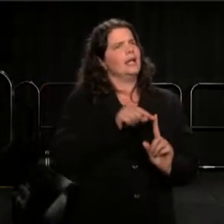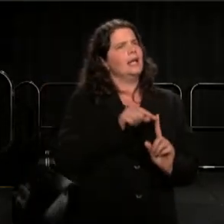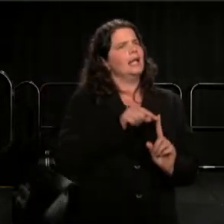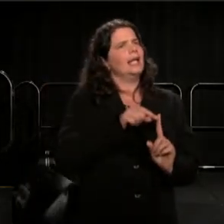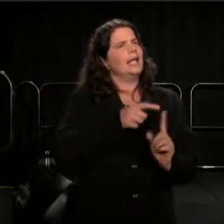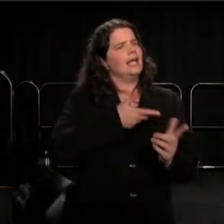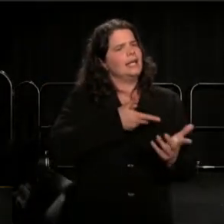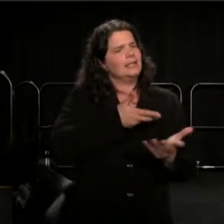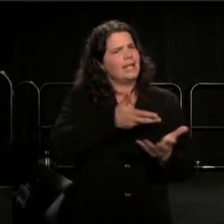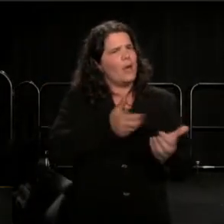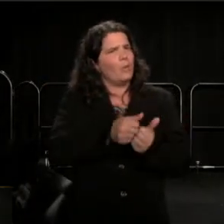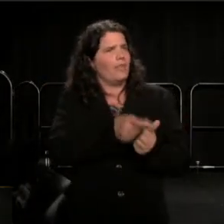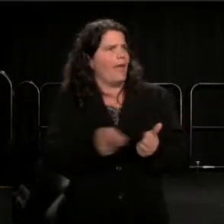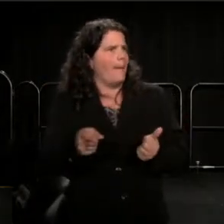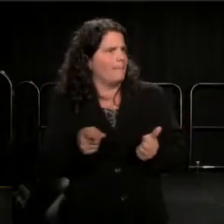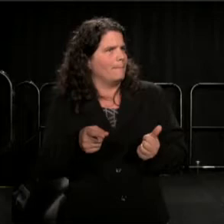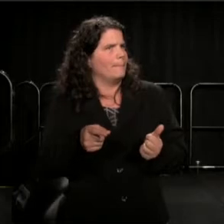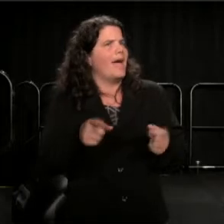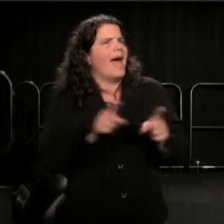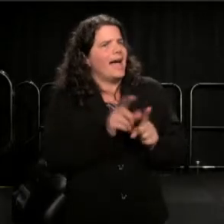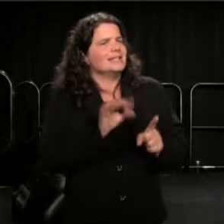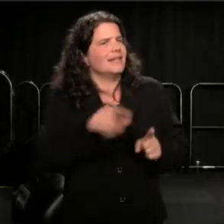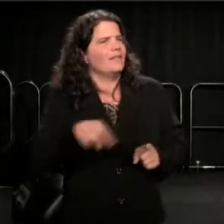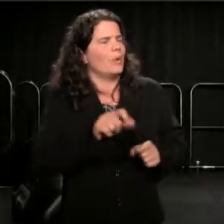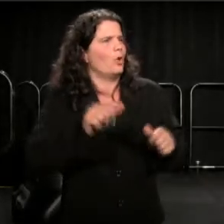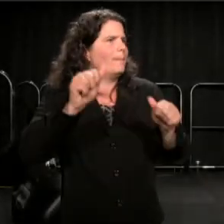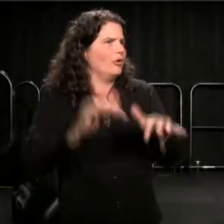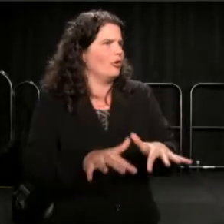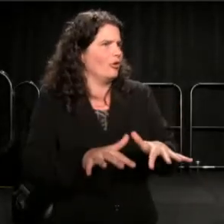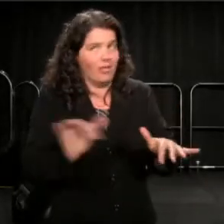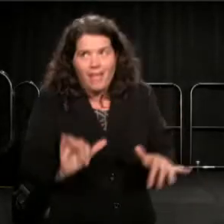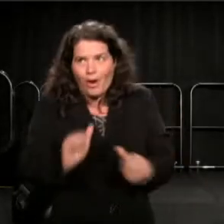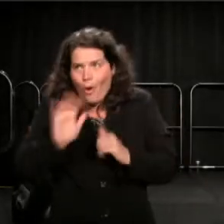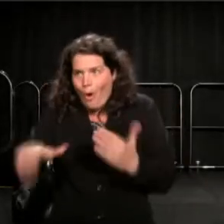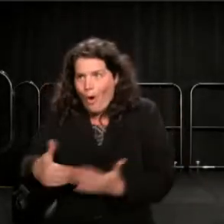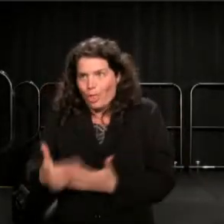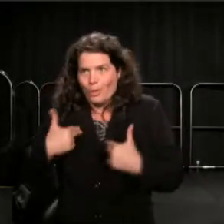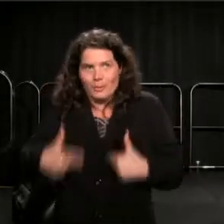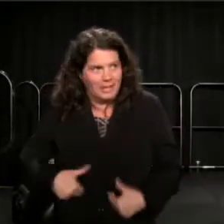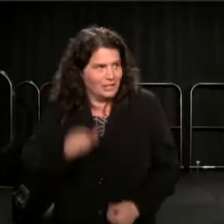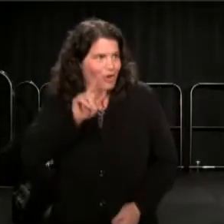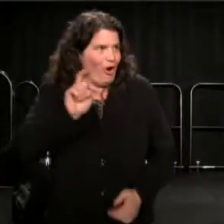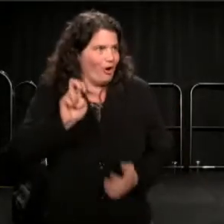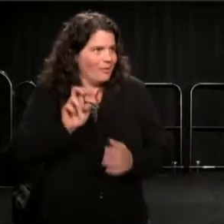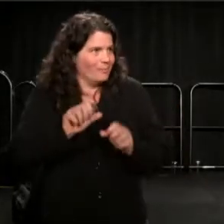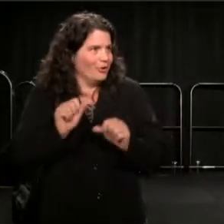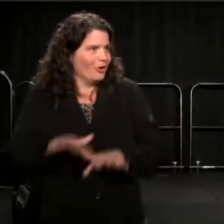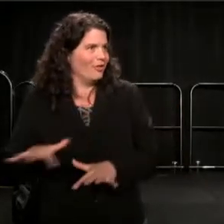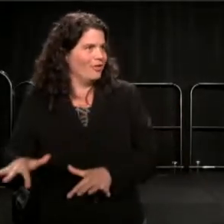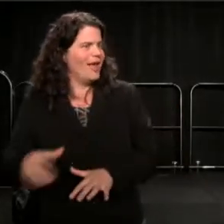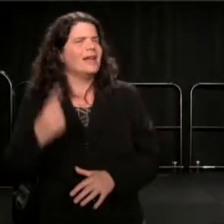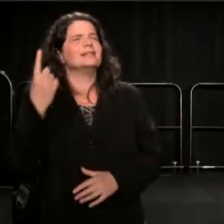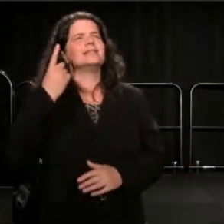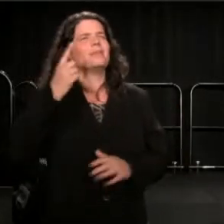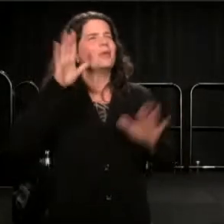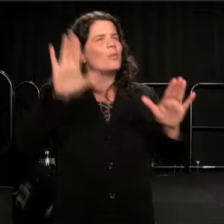some kind of a miracle. And then something wonderful happened. (chuckles) One boy wrote a poem.